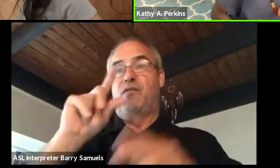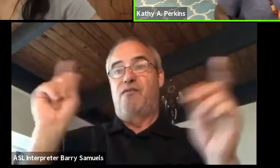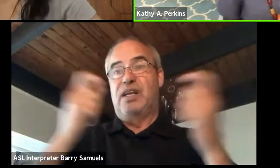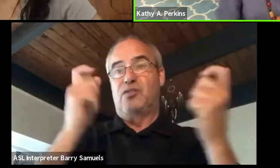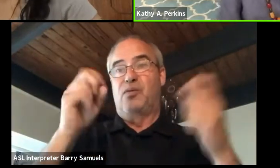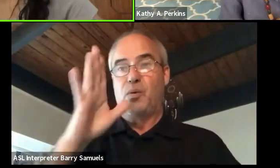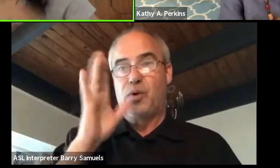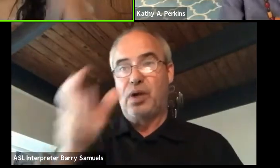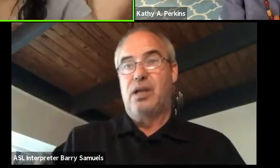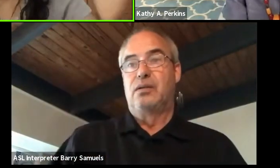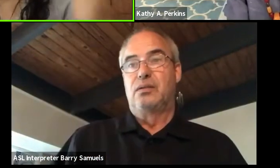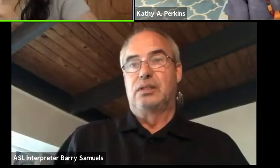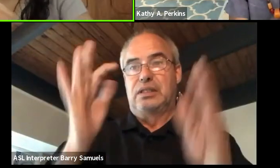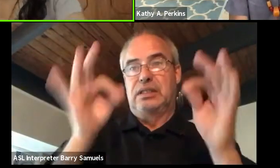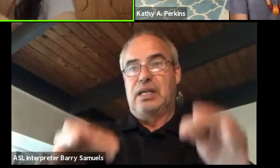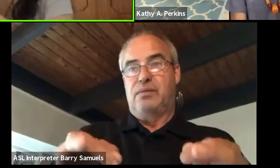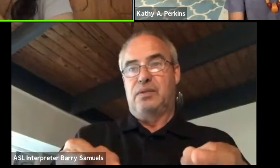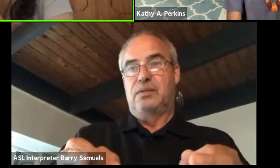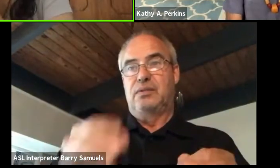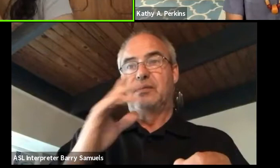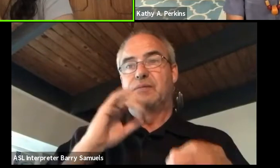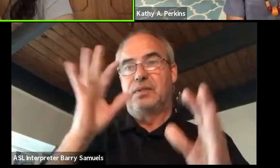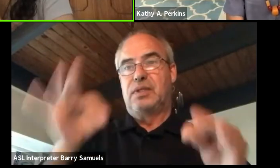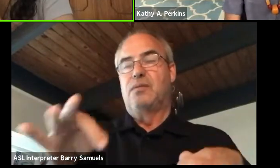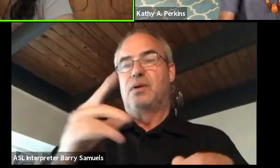Yes, absolutely. The Kampala International Theater Festival website